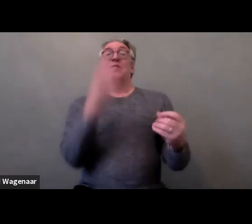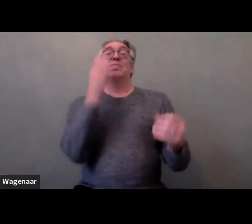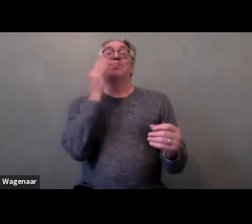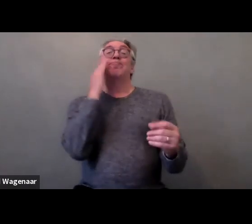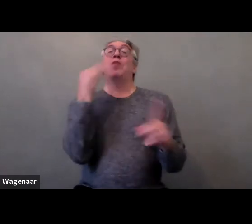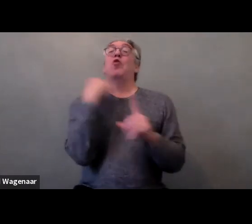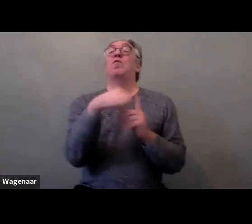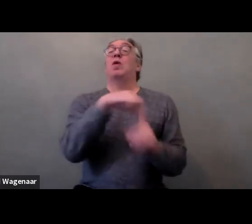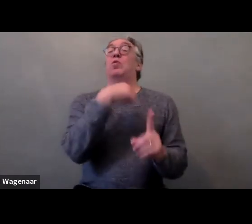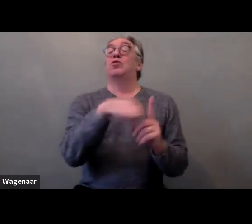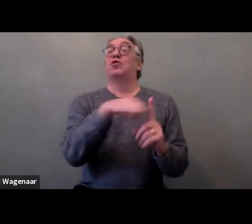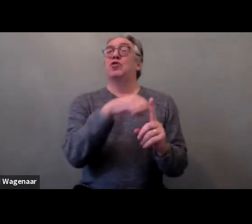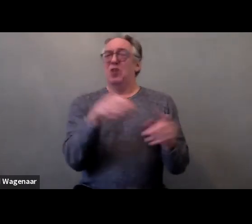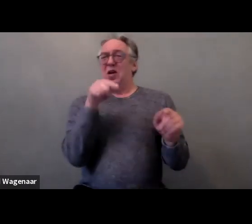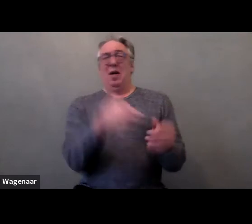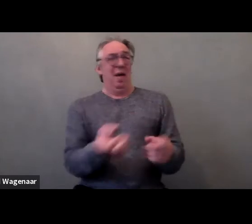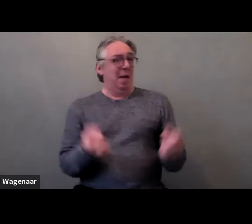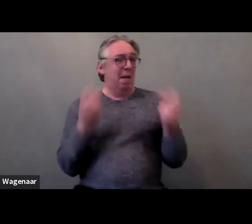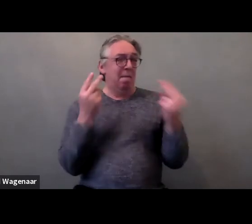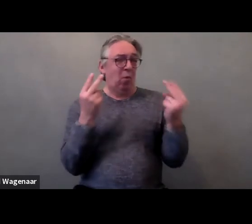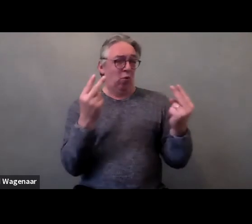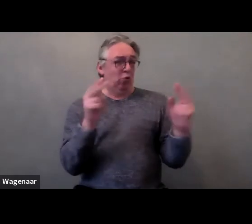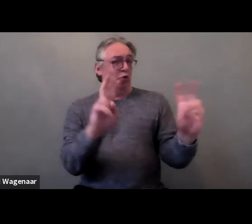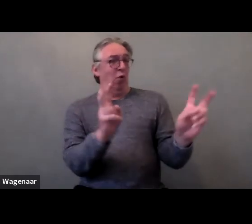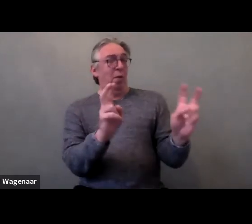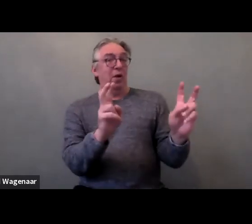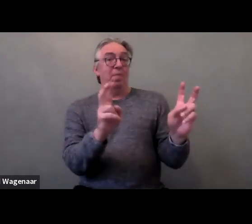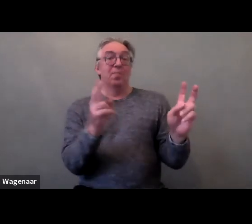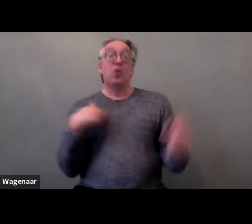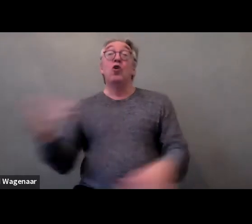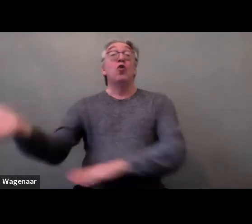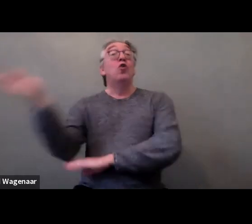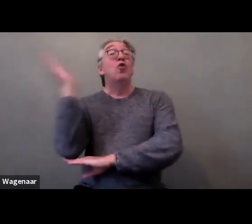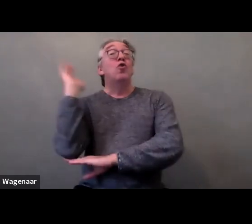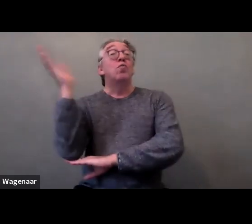And for this important issue, we have Juultie Holla,